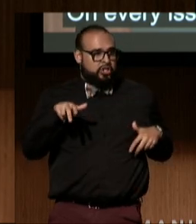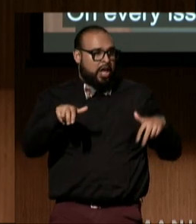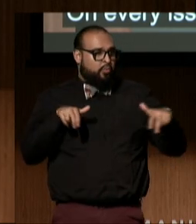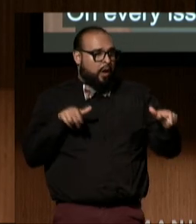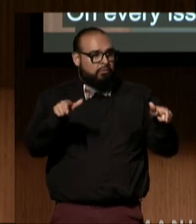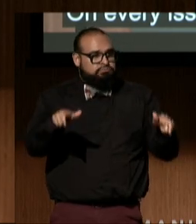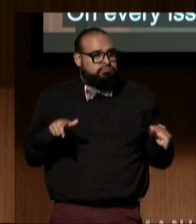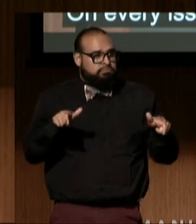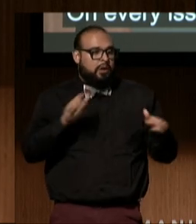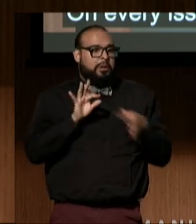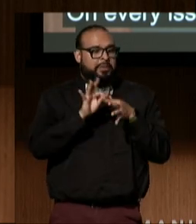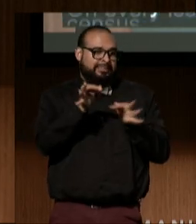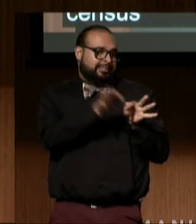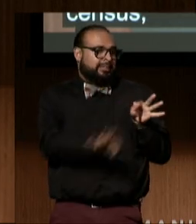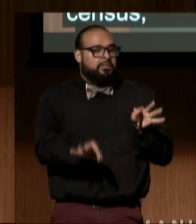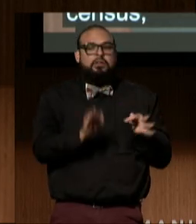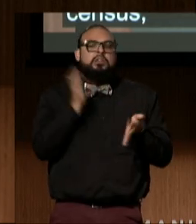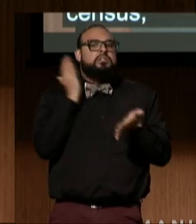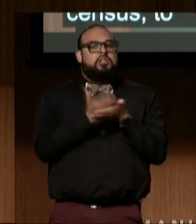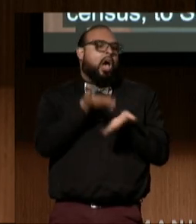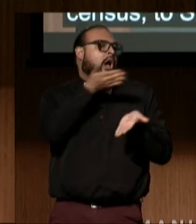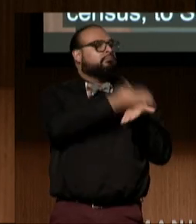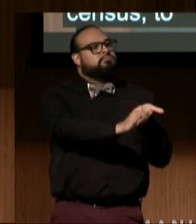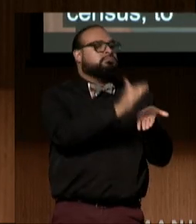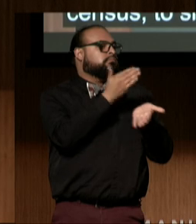stop leaving disabled people out of the conversation.